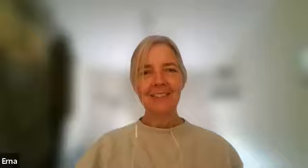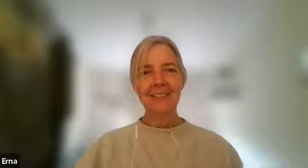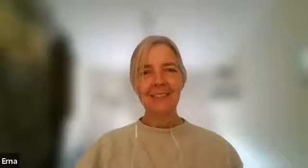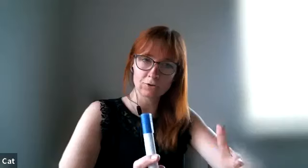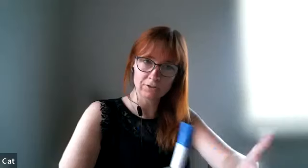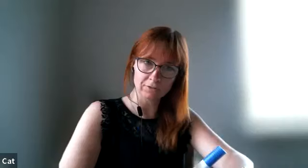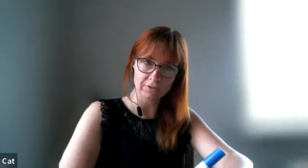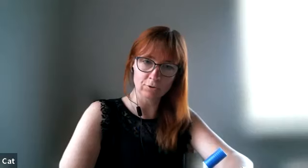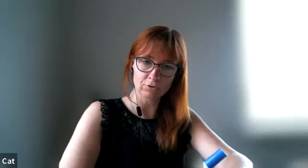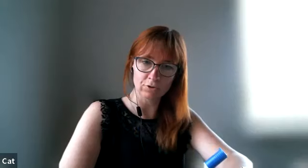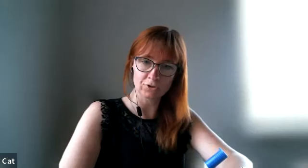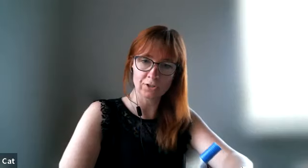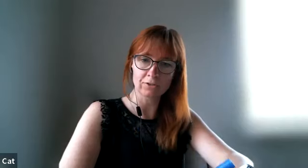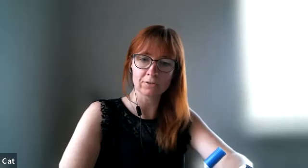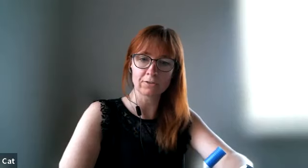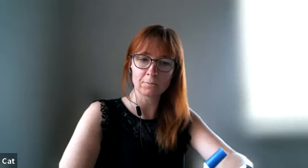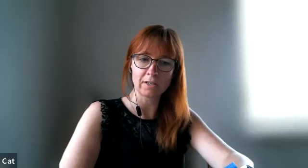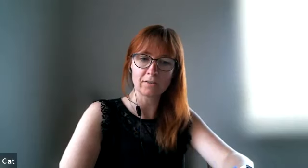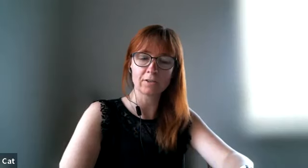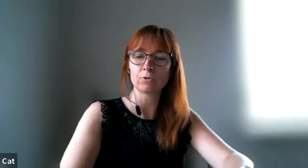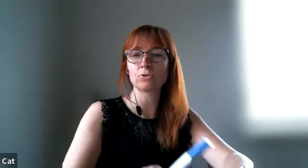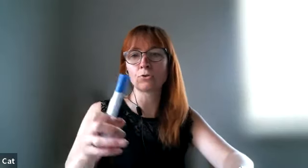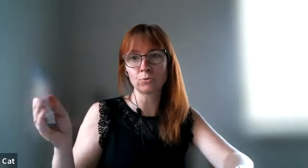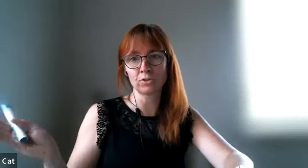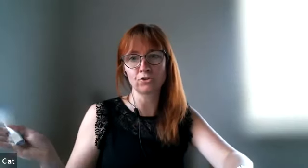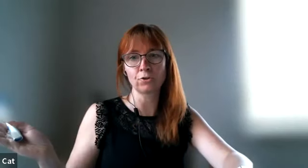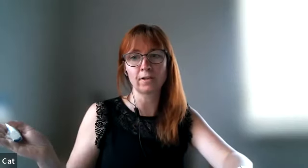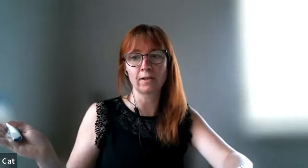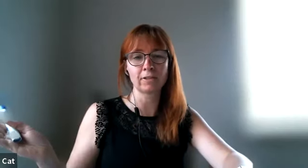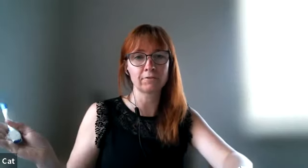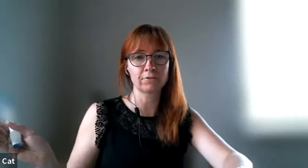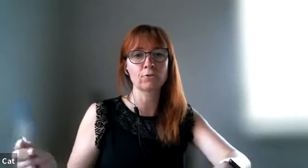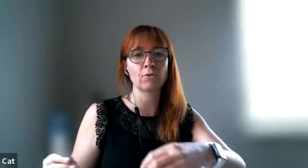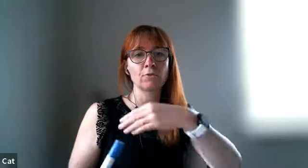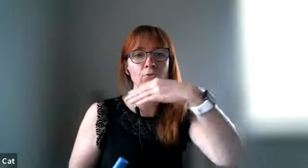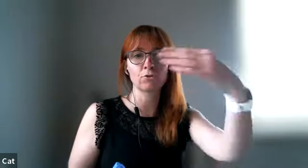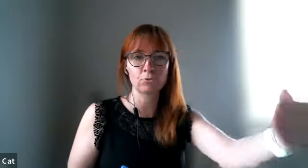yours is physical touch it doesn't mean that you don't enjoy having gifts or that you don't know